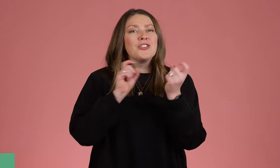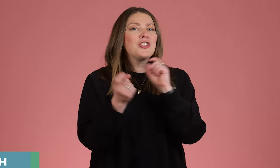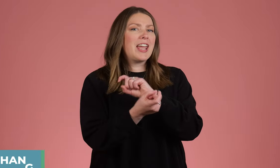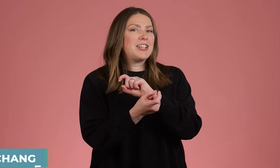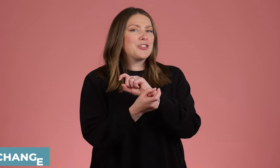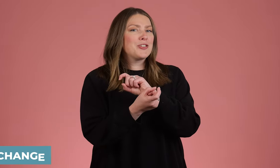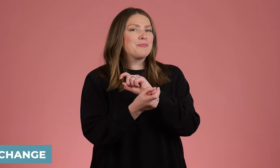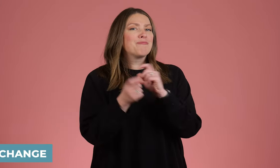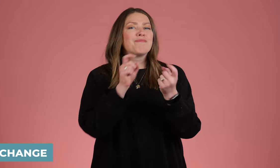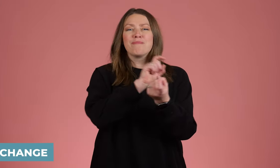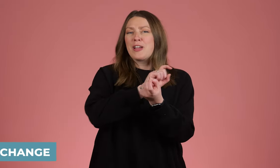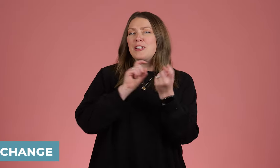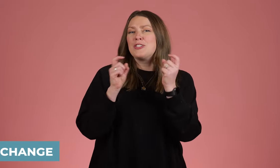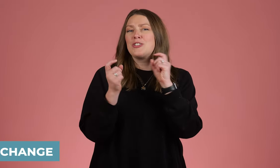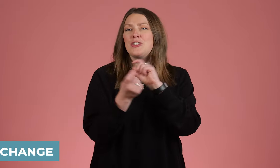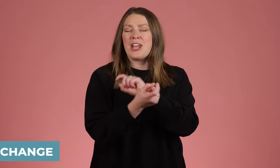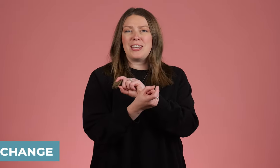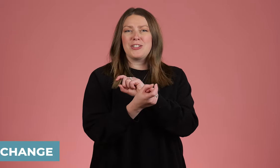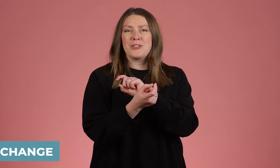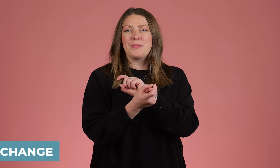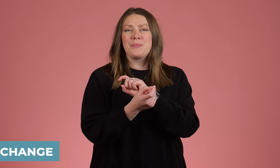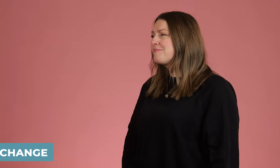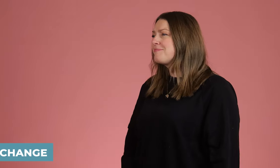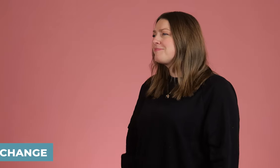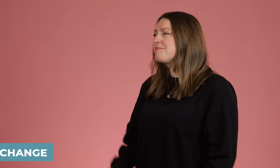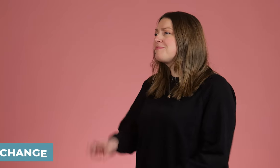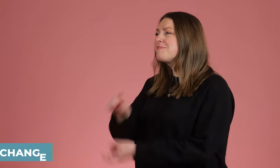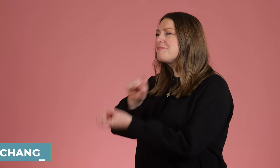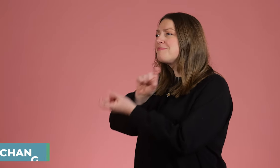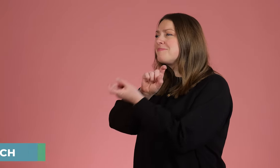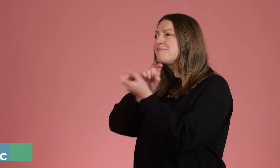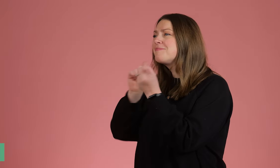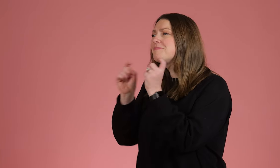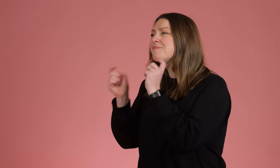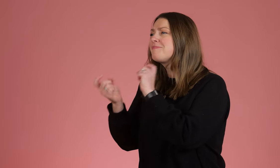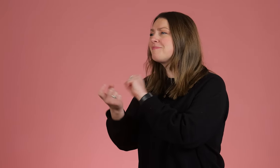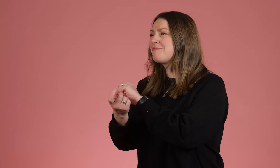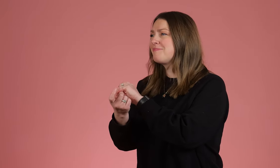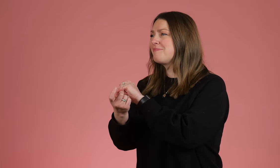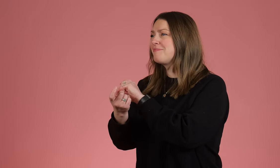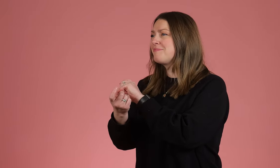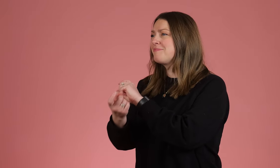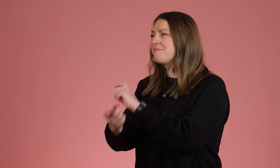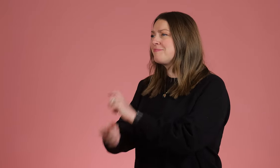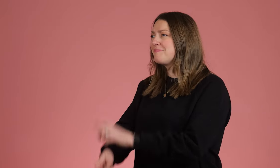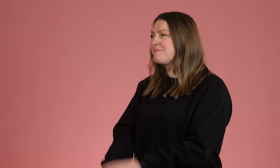Change You have x-shaped hands twisting.